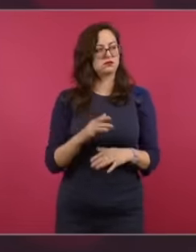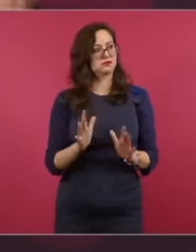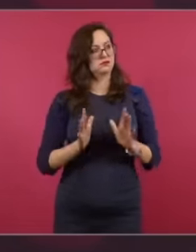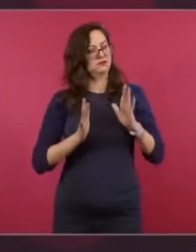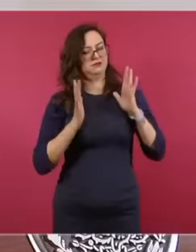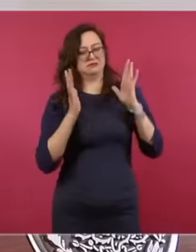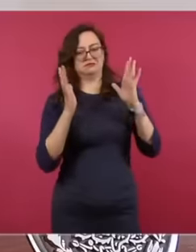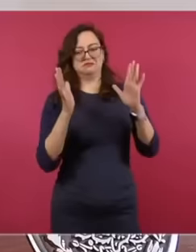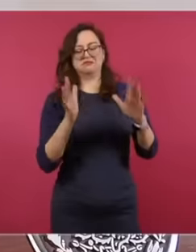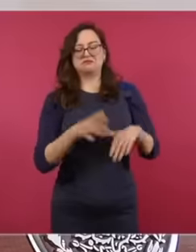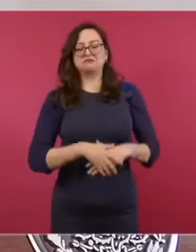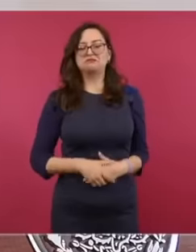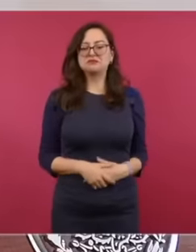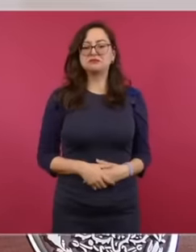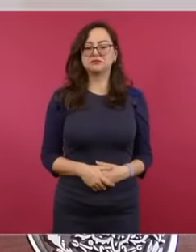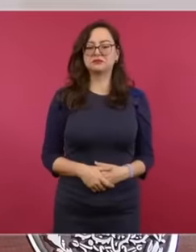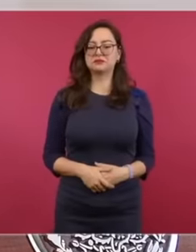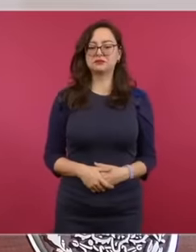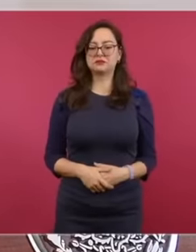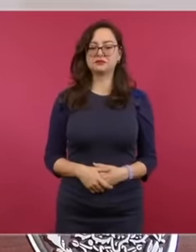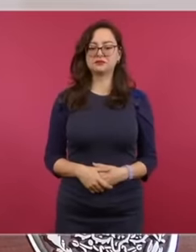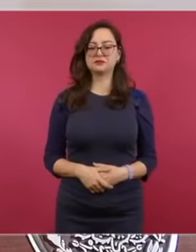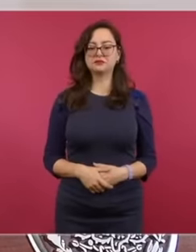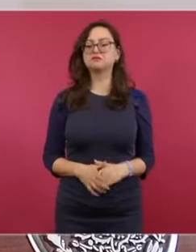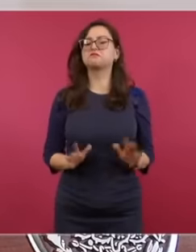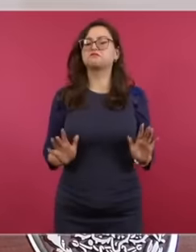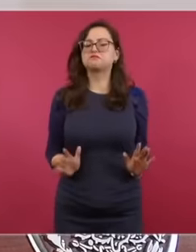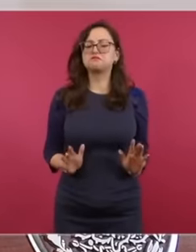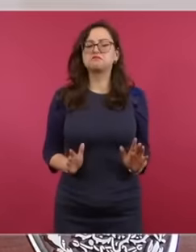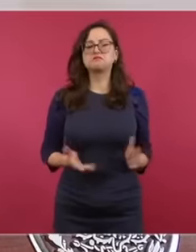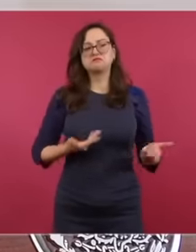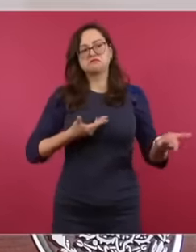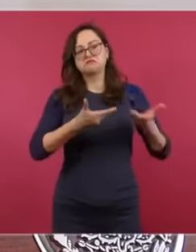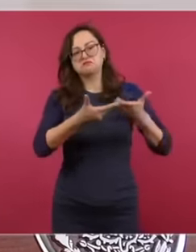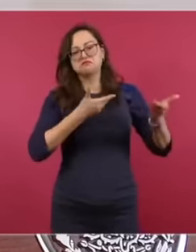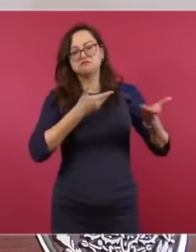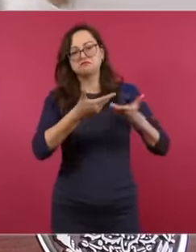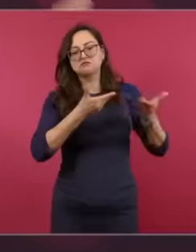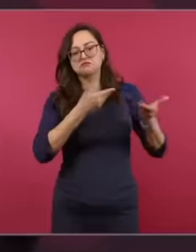Mexican goods. Fortunately, an agreement was reached because we were going to do the